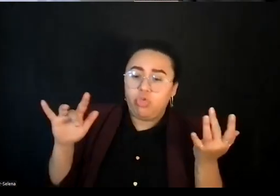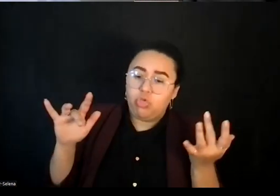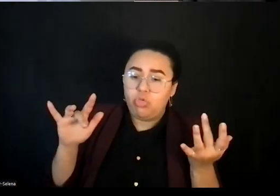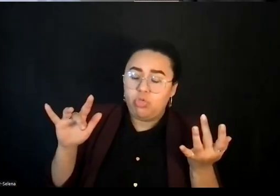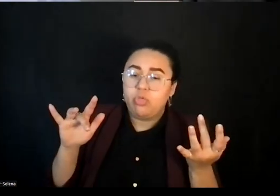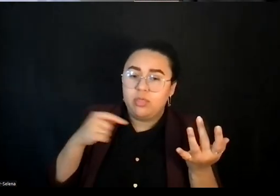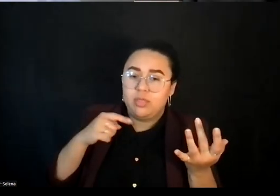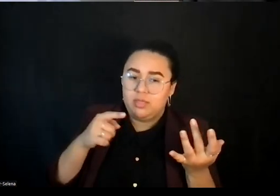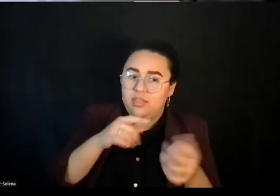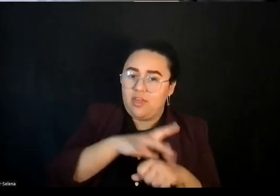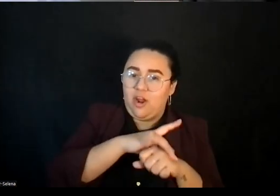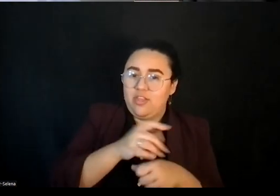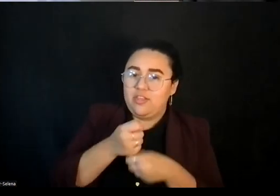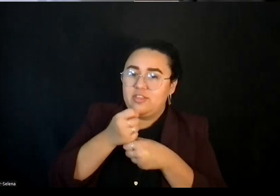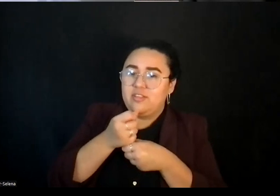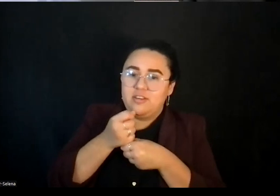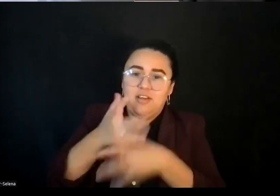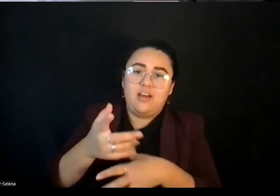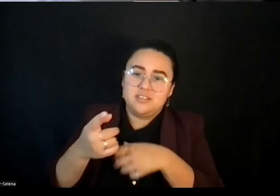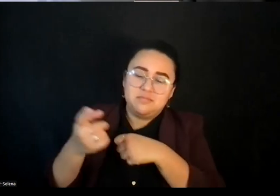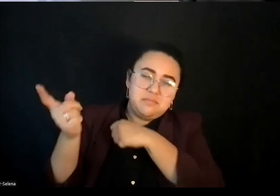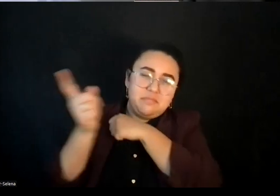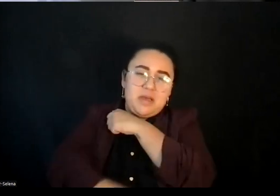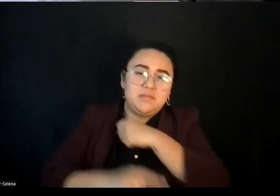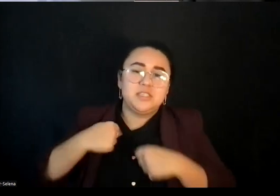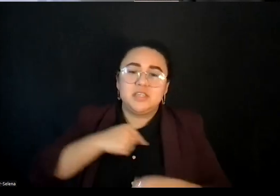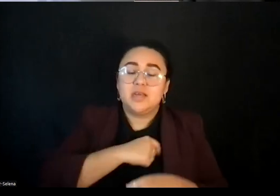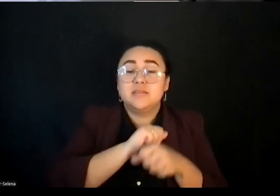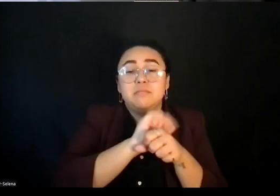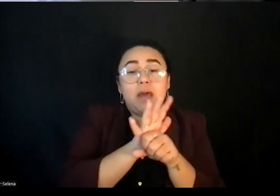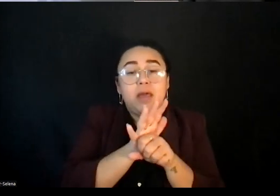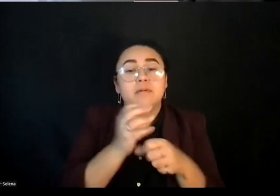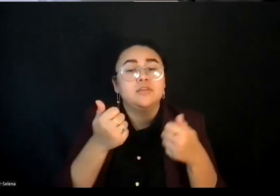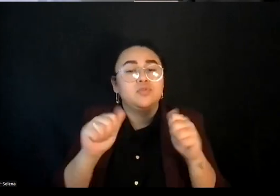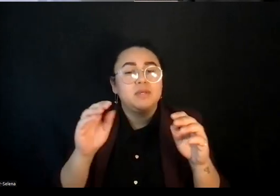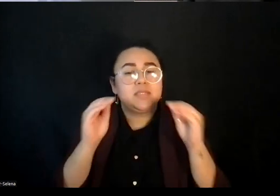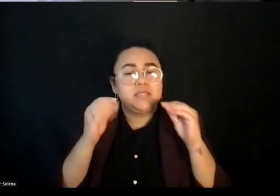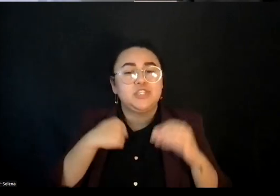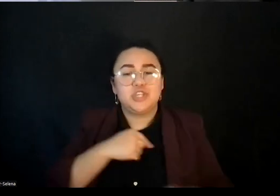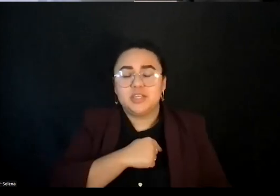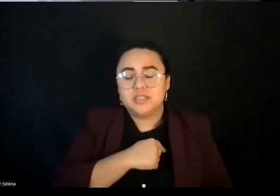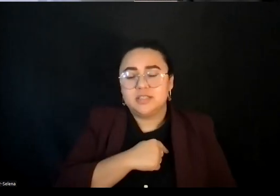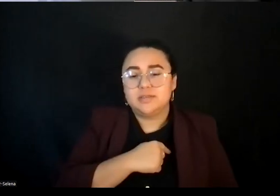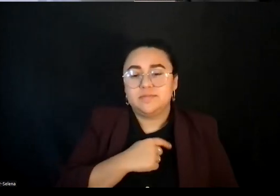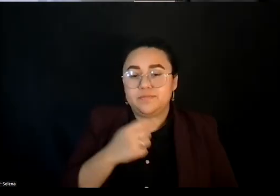Oh, then the pandemic, it tries to teach us. And to me, one of the disturbing and beautiful things about the pandemic, it also tried to